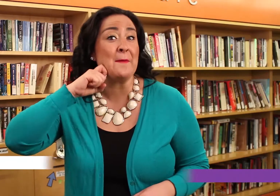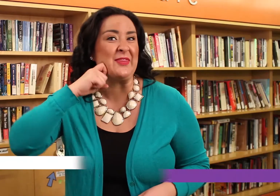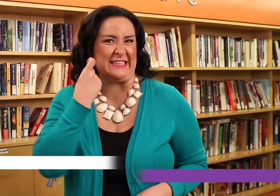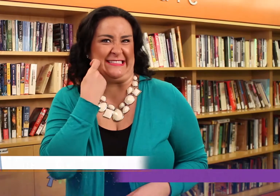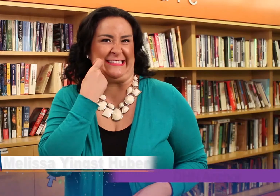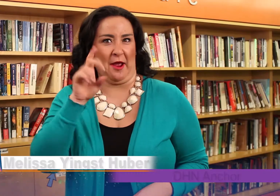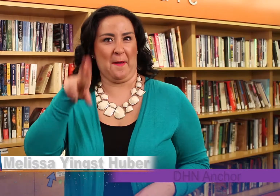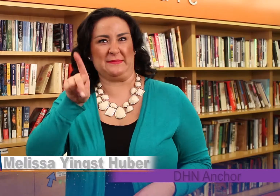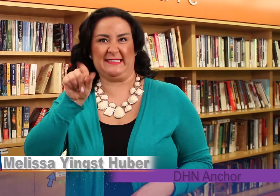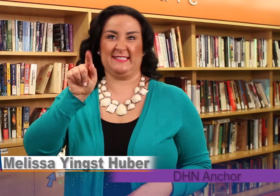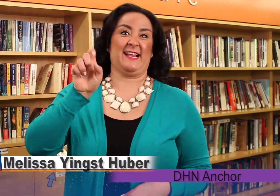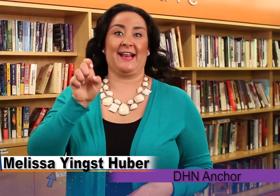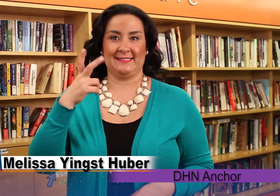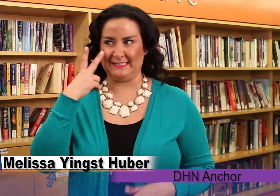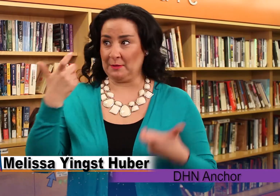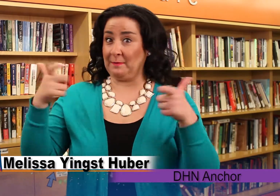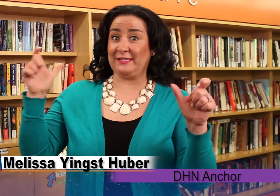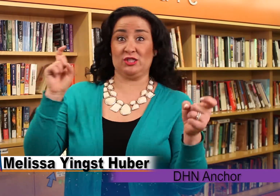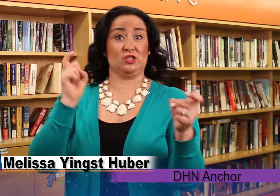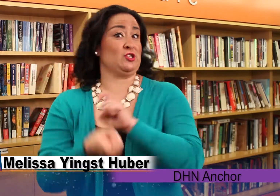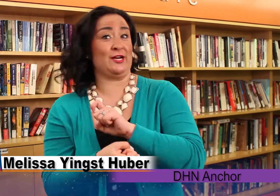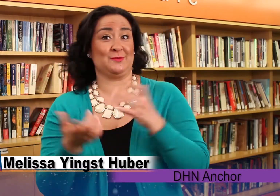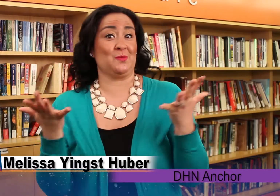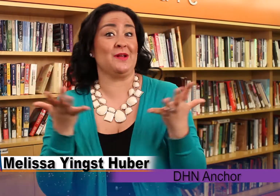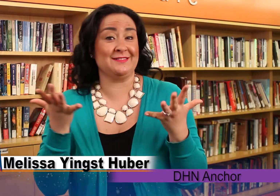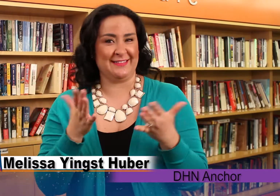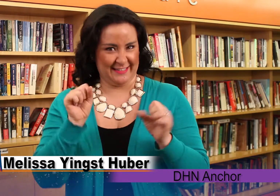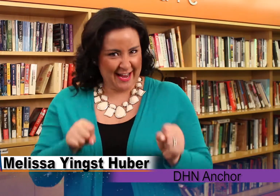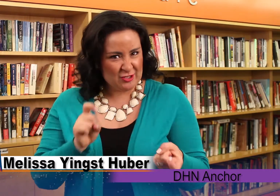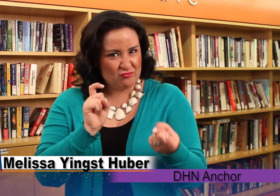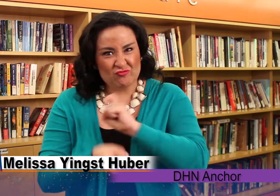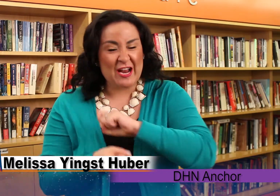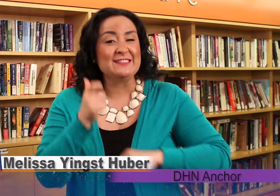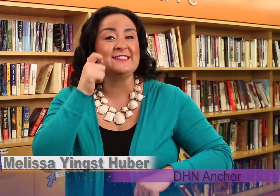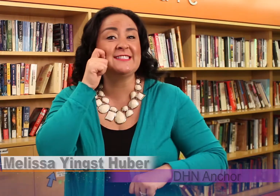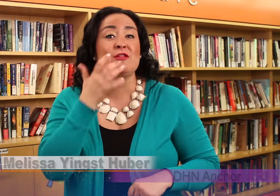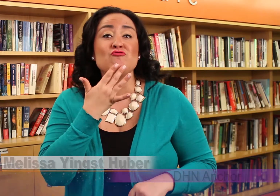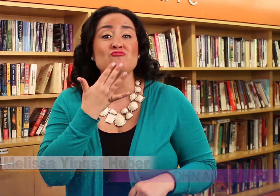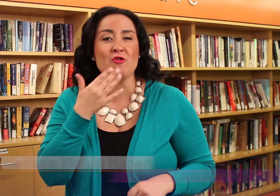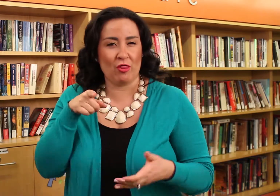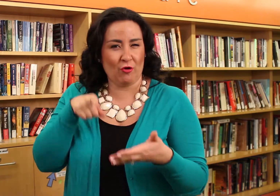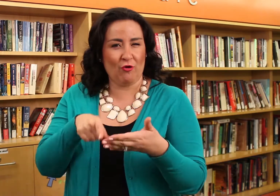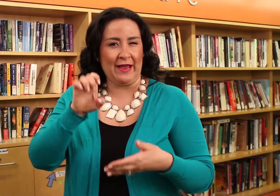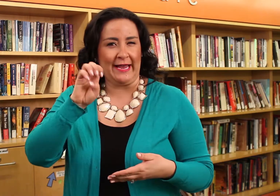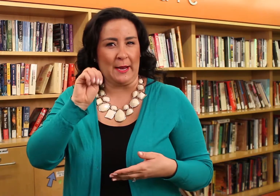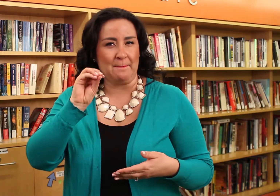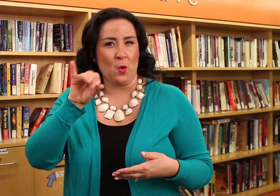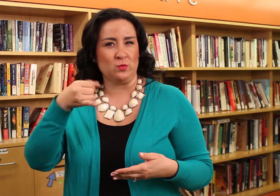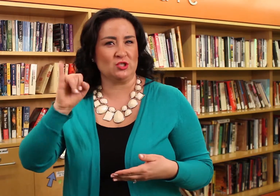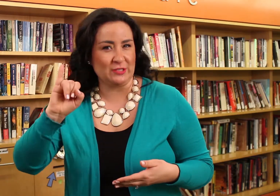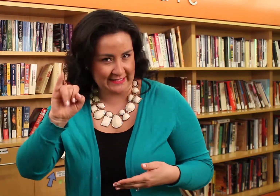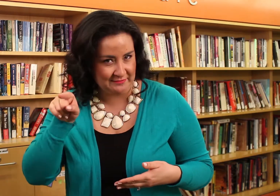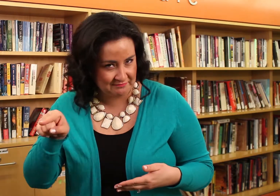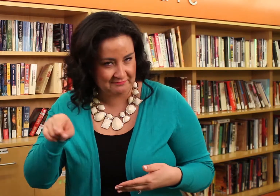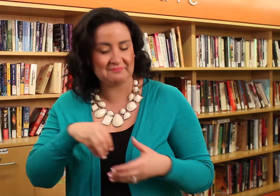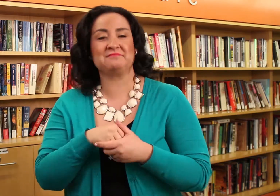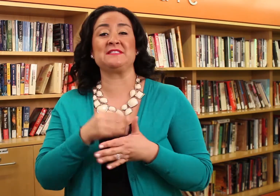One of the biggest changes that came with Apple’s newest update was that emojis were capable of changing skin tones.